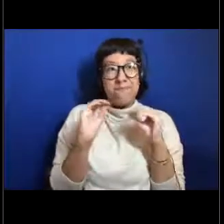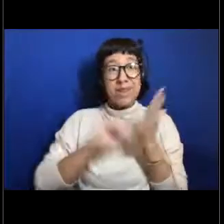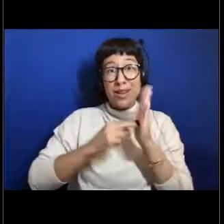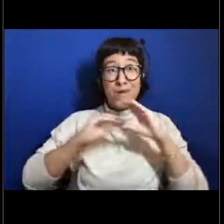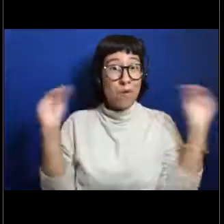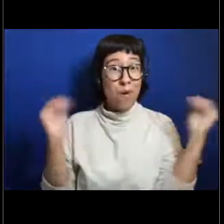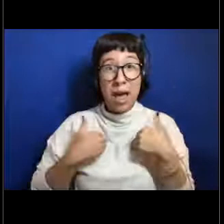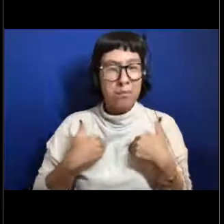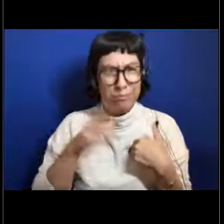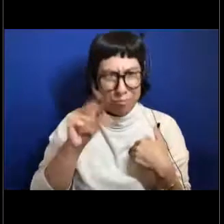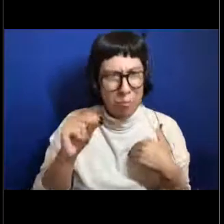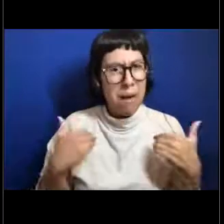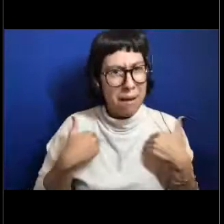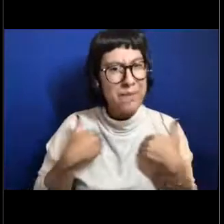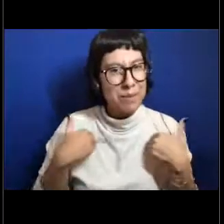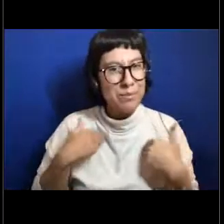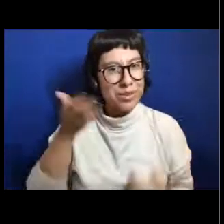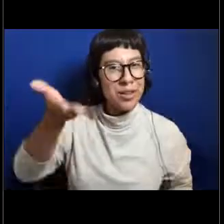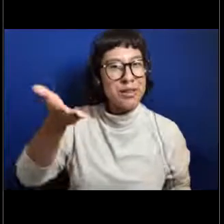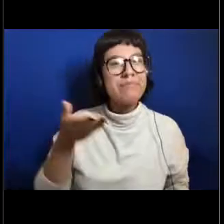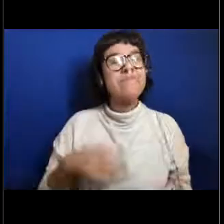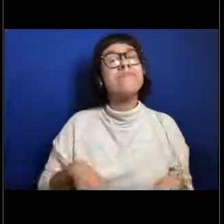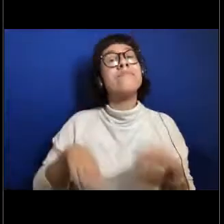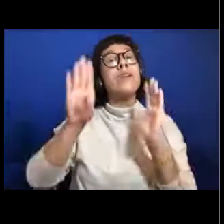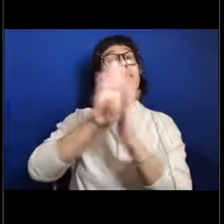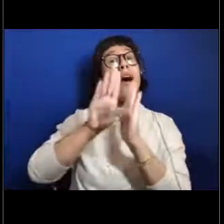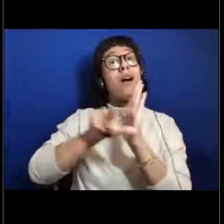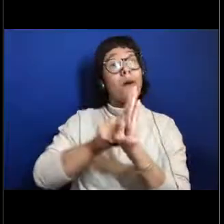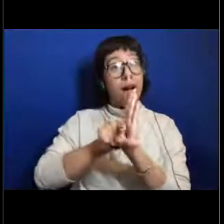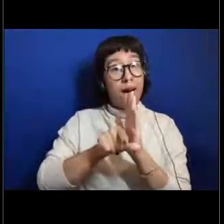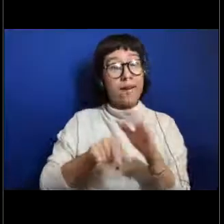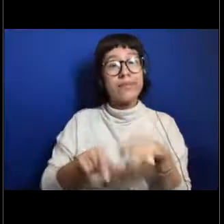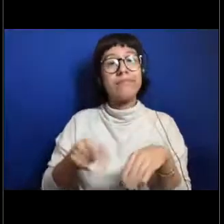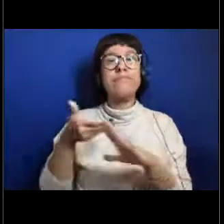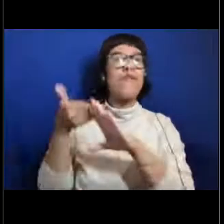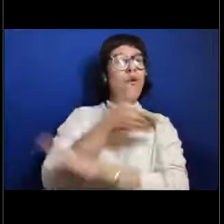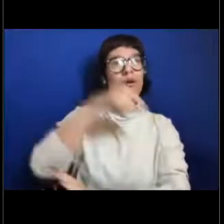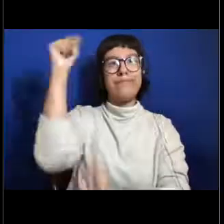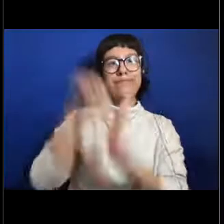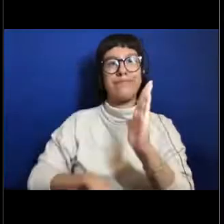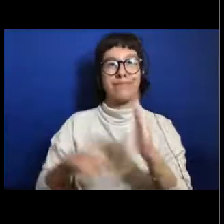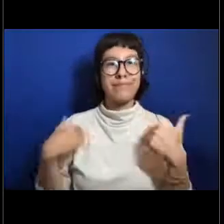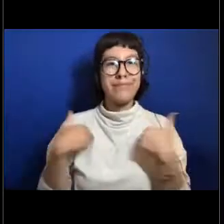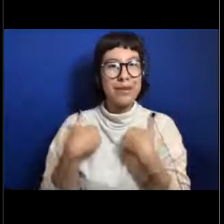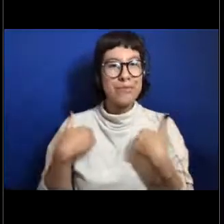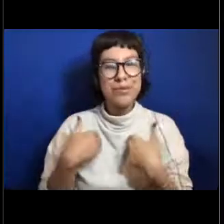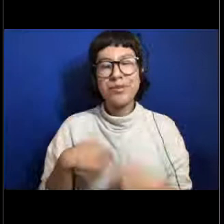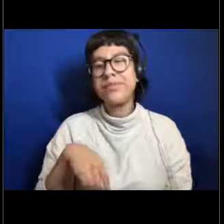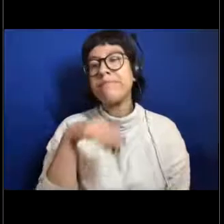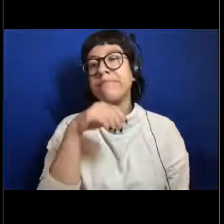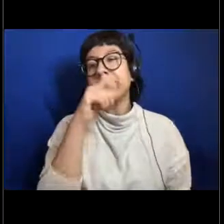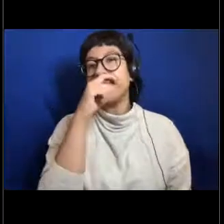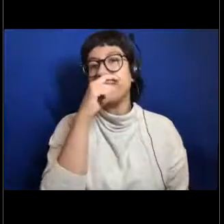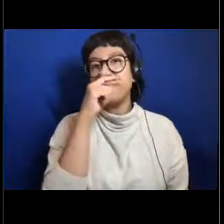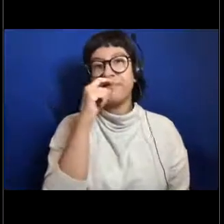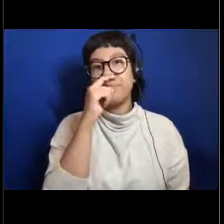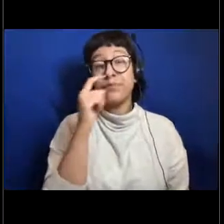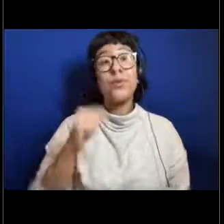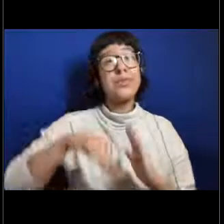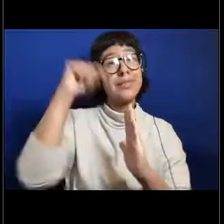So to give you guys a little bit of background before we hop into some of the animals in the deep sea. When I talk about the deep sea, I'm talking about waters